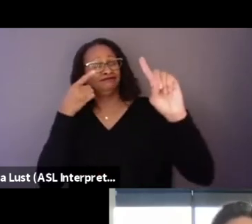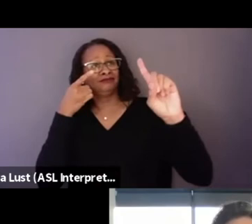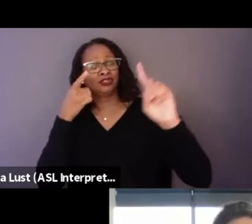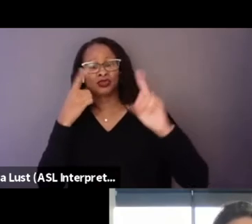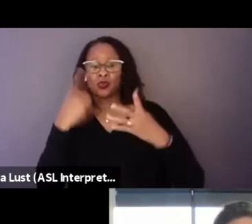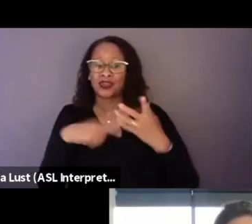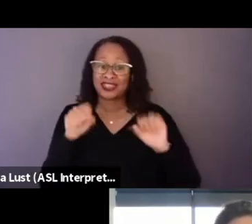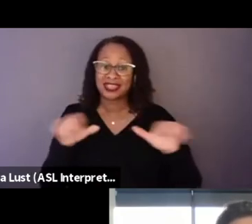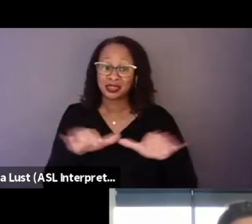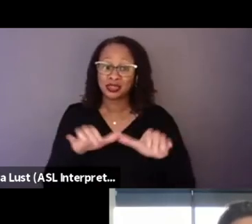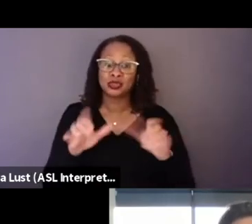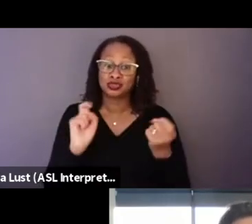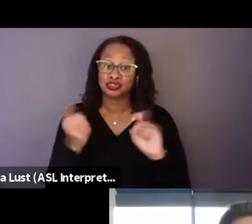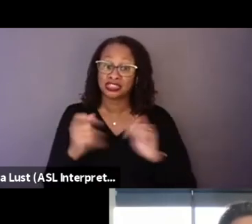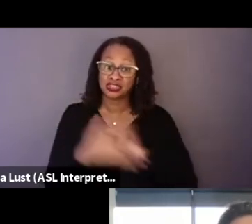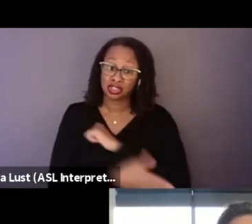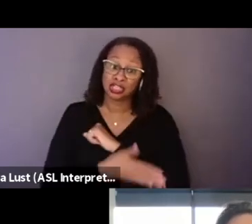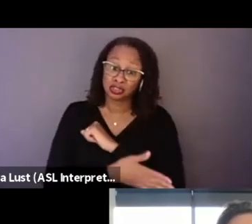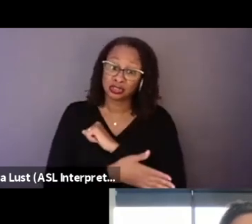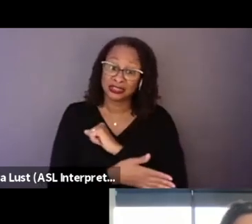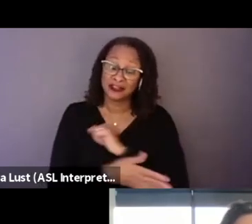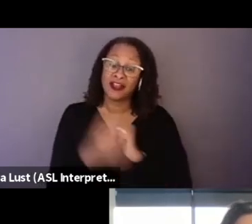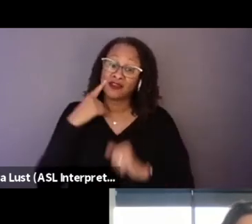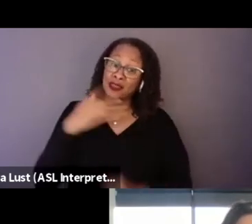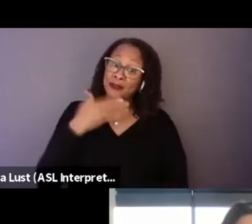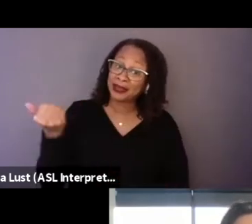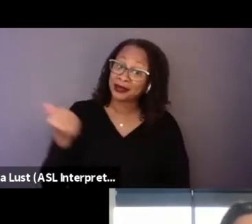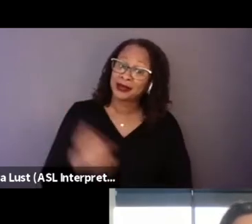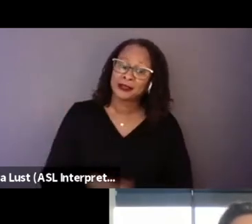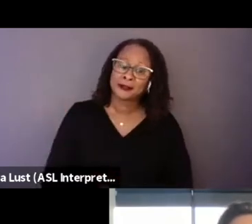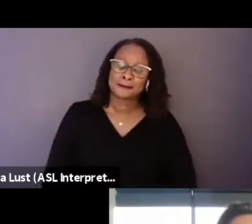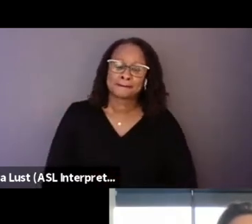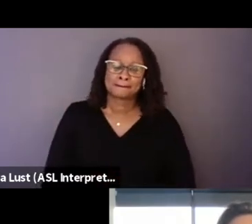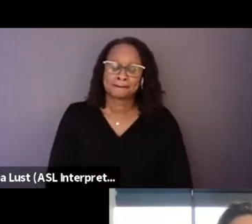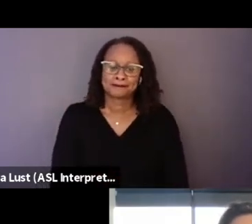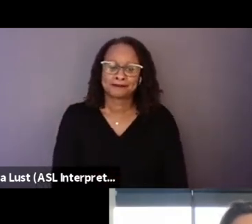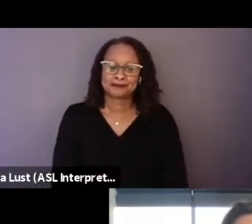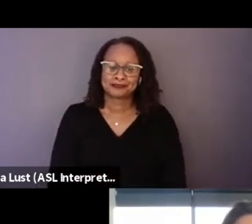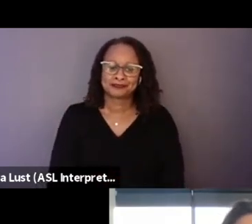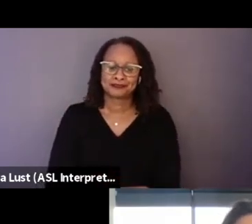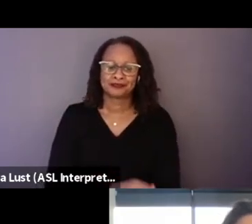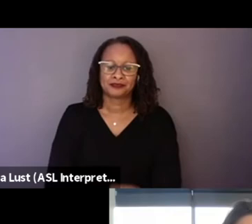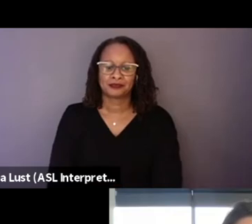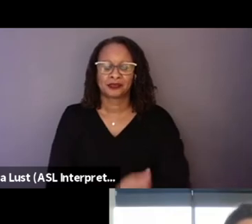you know, their country in some places. So we were thinking, how do we tap